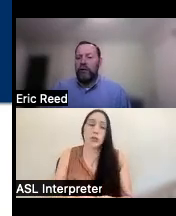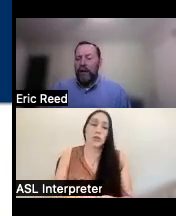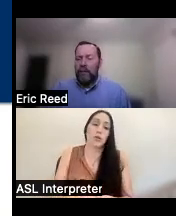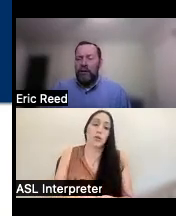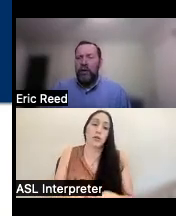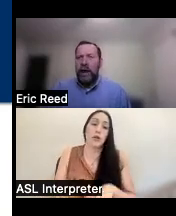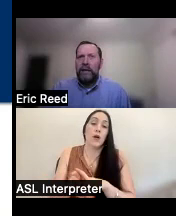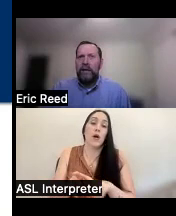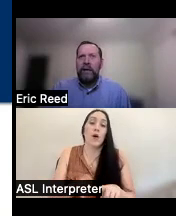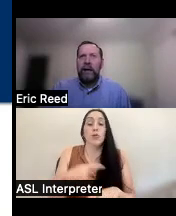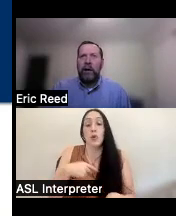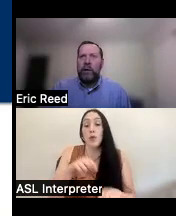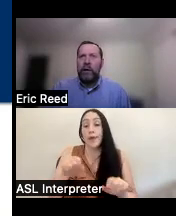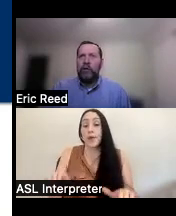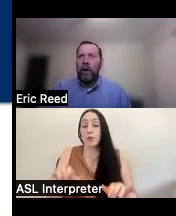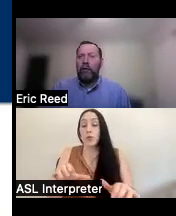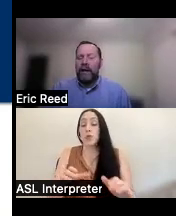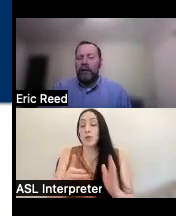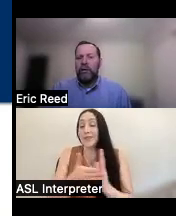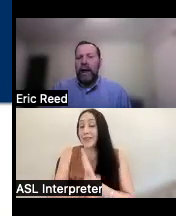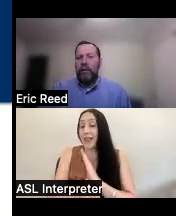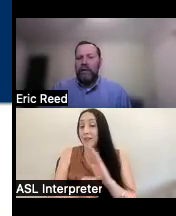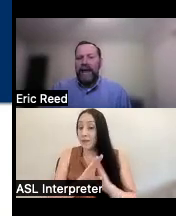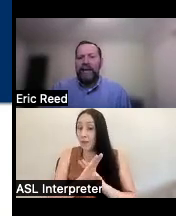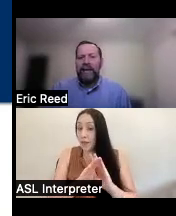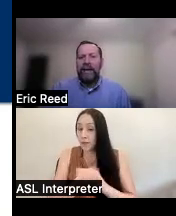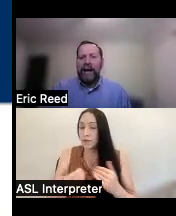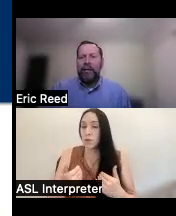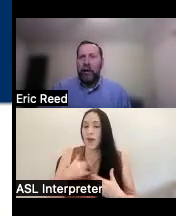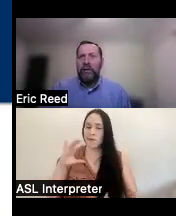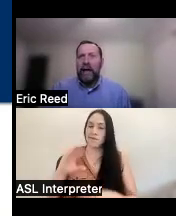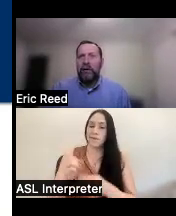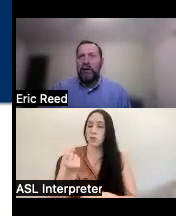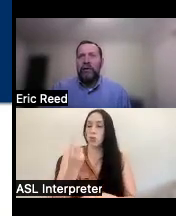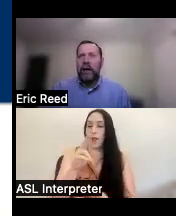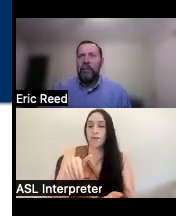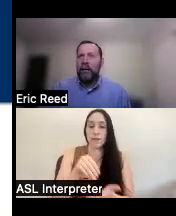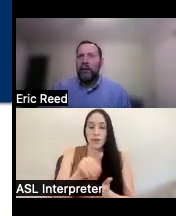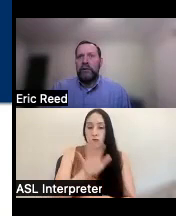development training we do have 12 centers around the state and at those centers there's